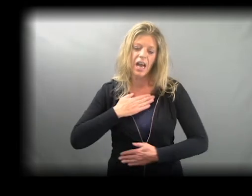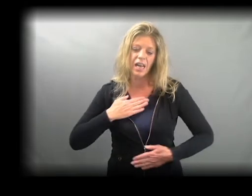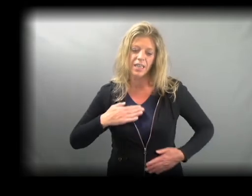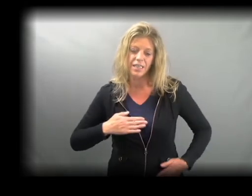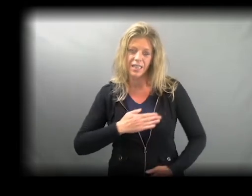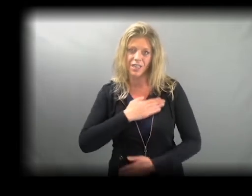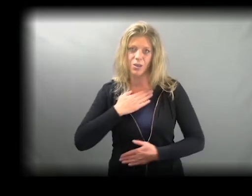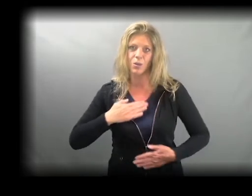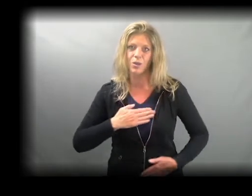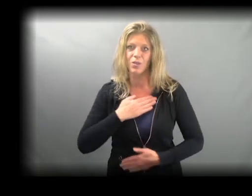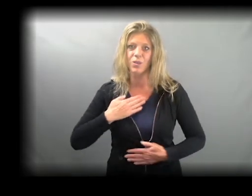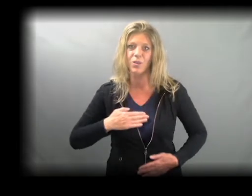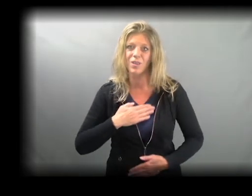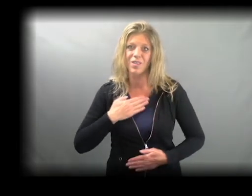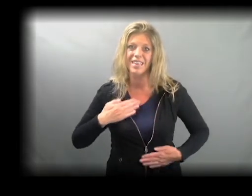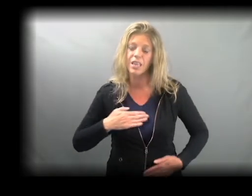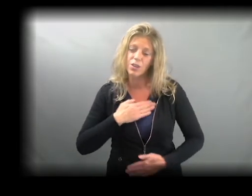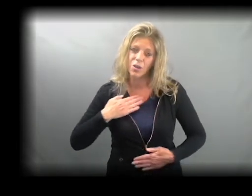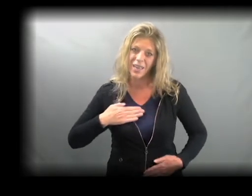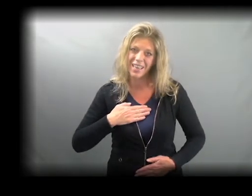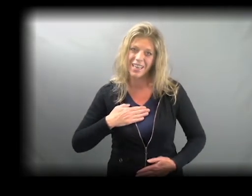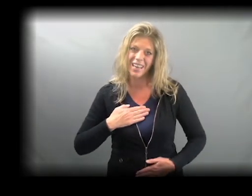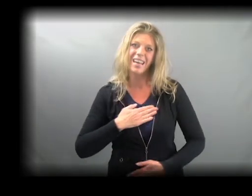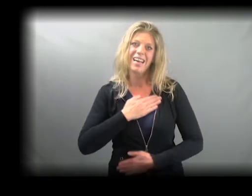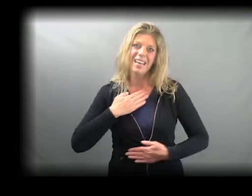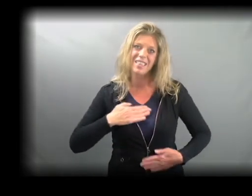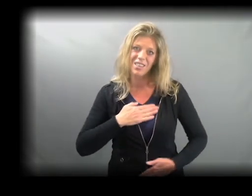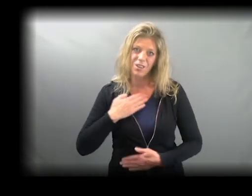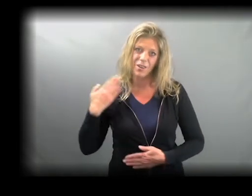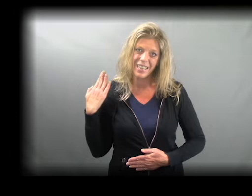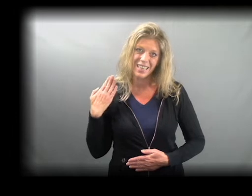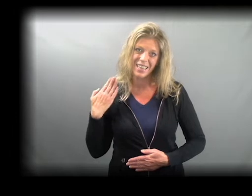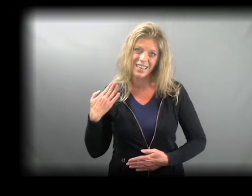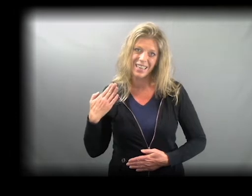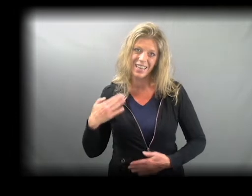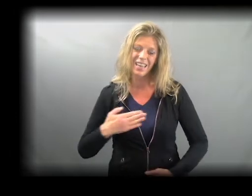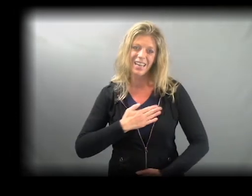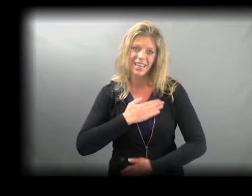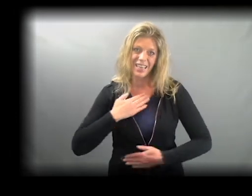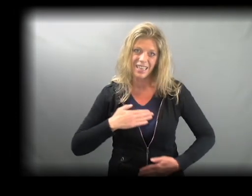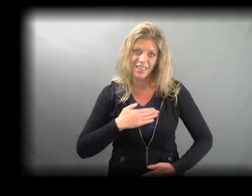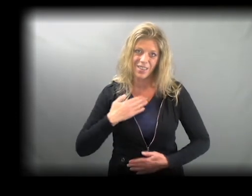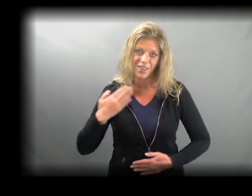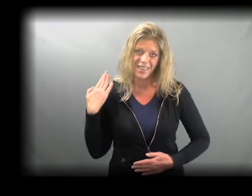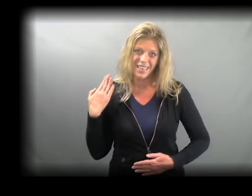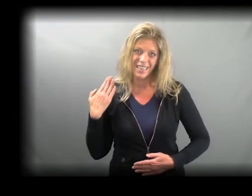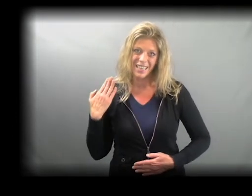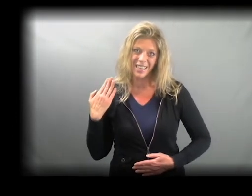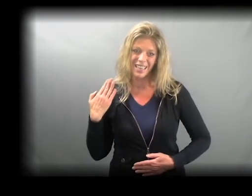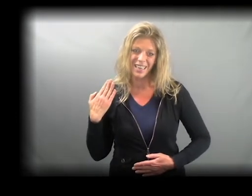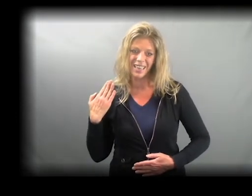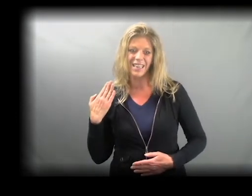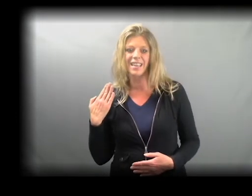and they just go in little circles. ENJOY ENJOYED